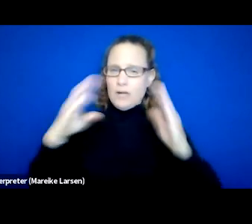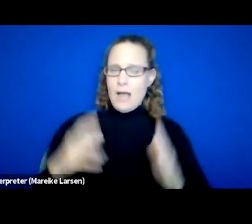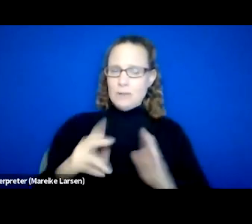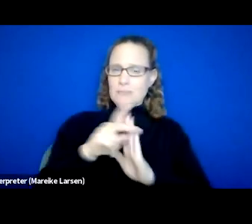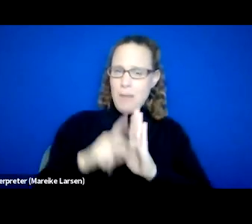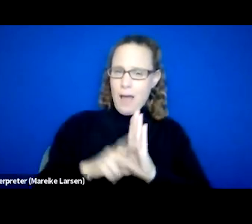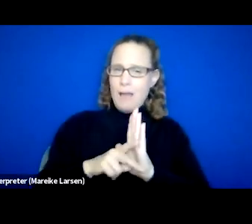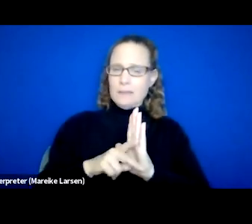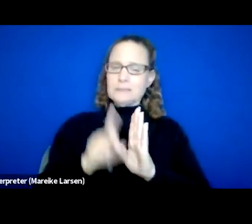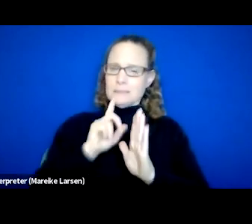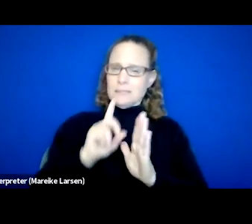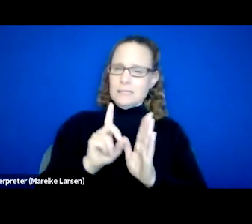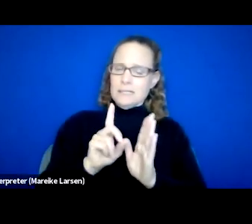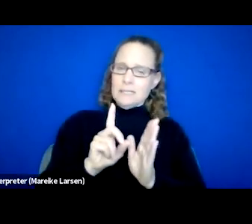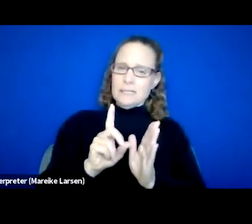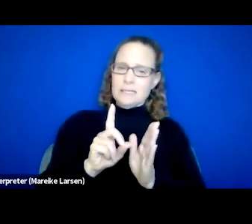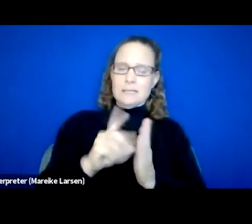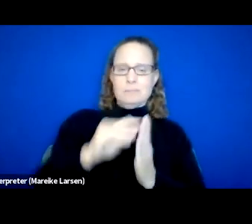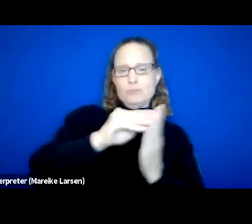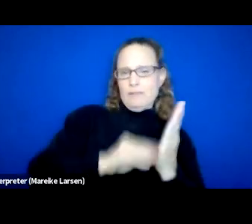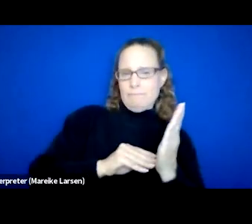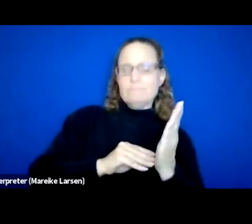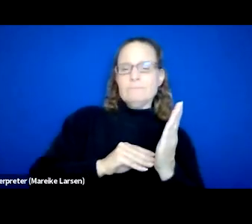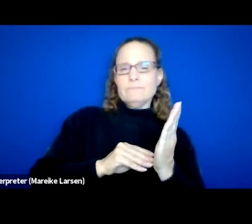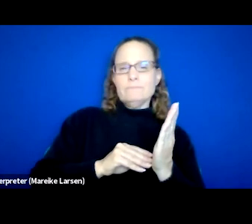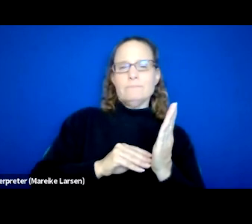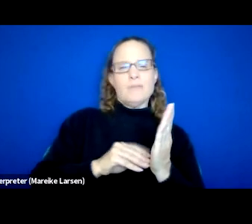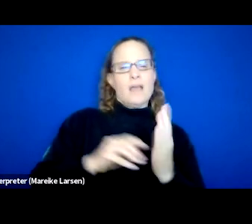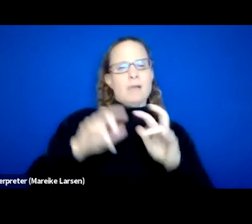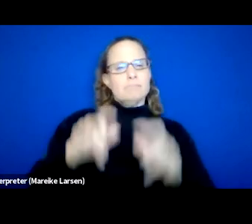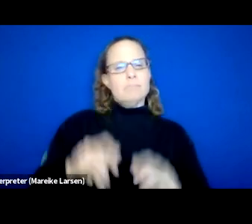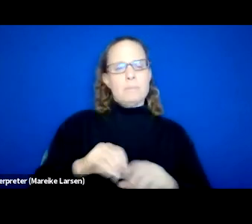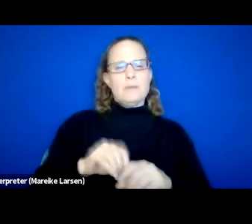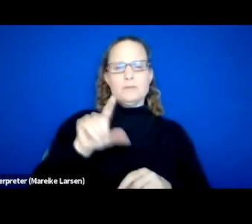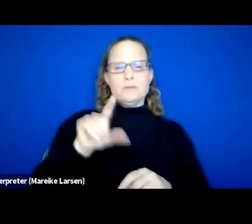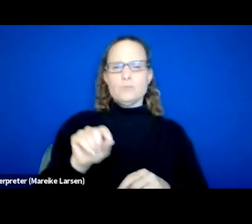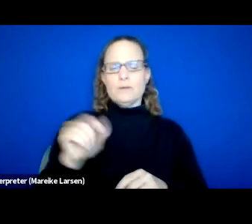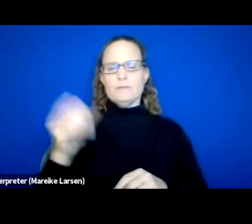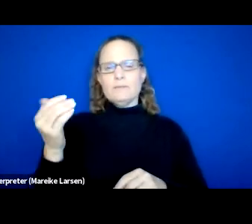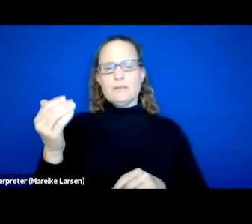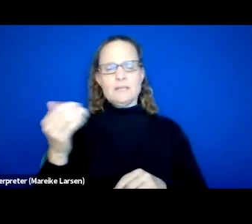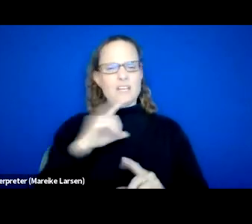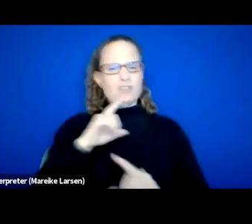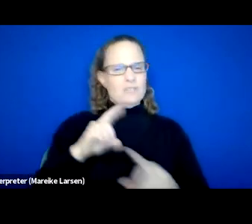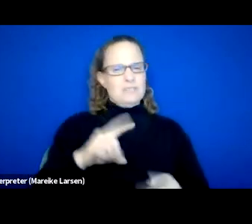that was developed in 2015, kind of in reaction or in response to this question.